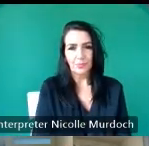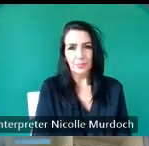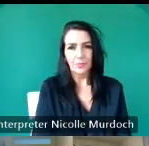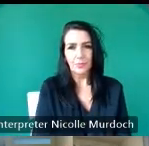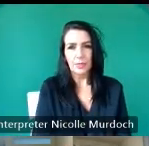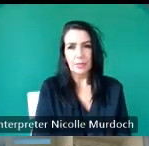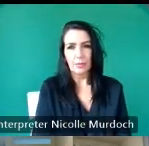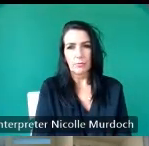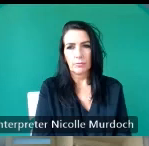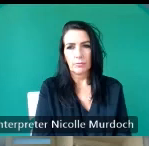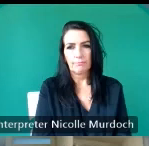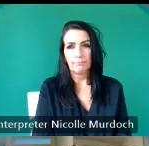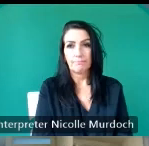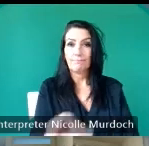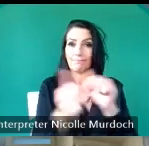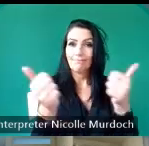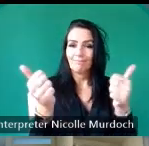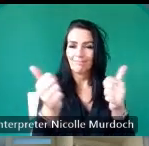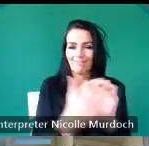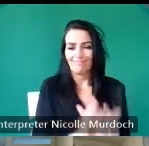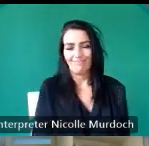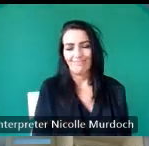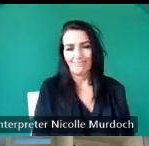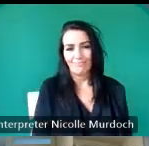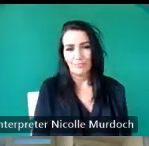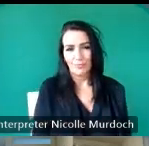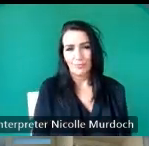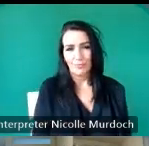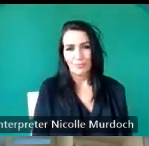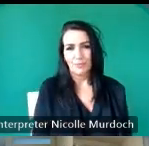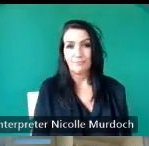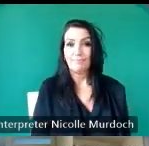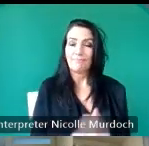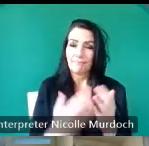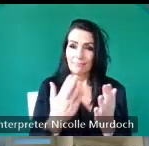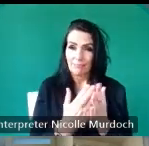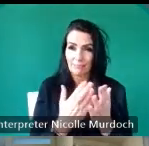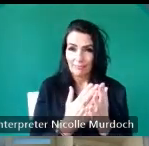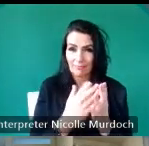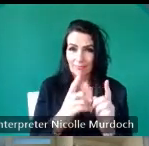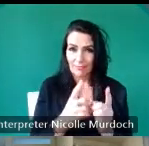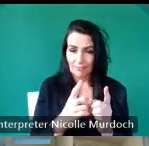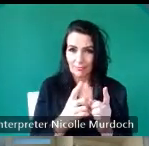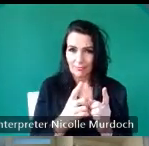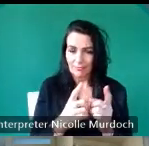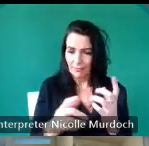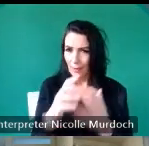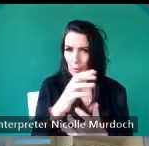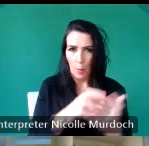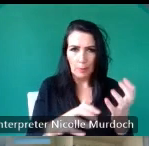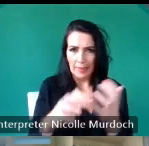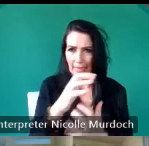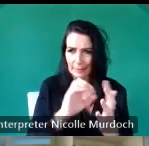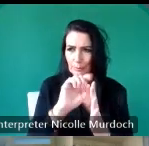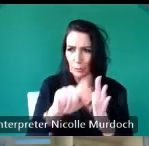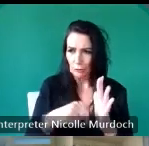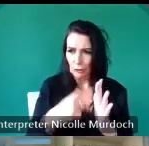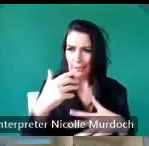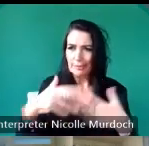hi everyone so as you can see it was a a very very complex project and um it took quite um